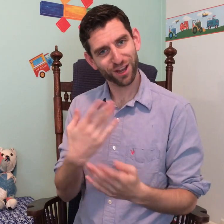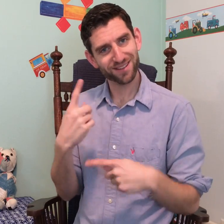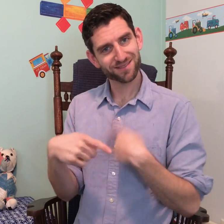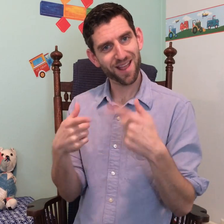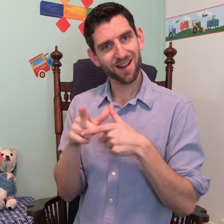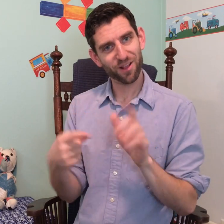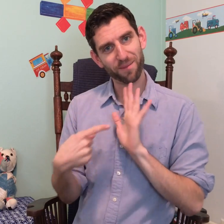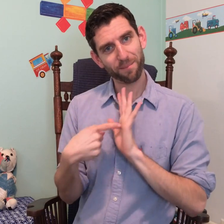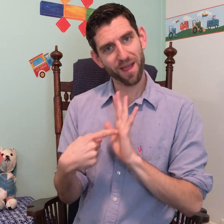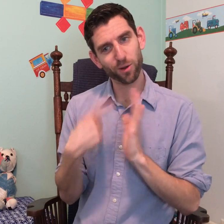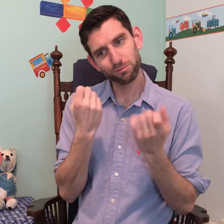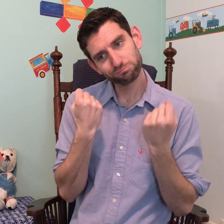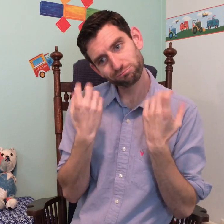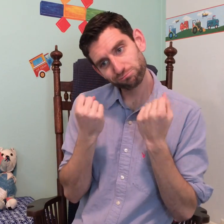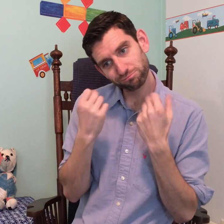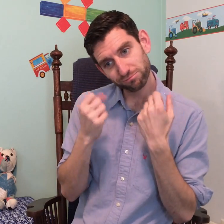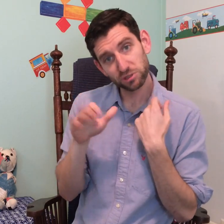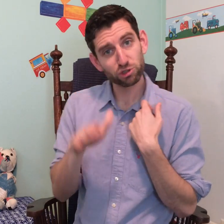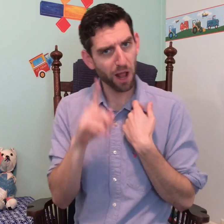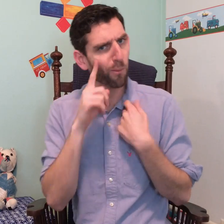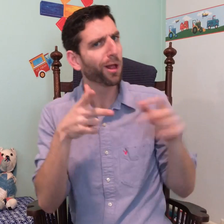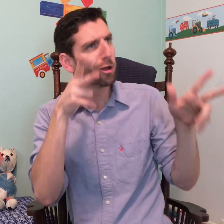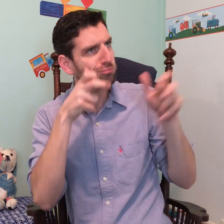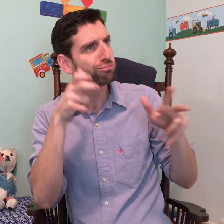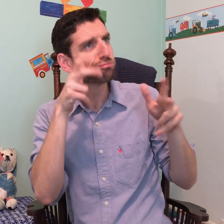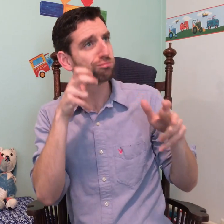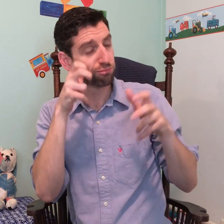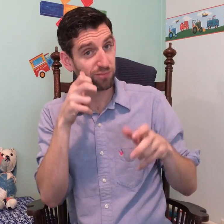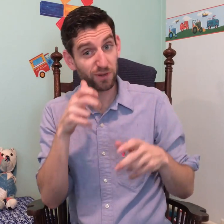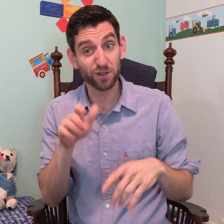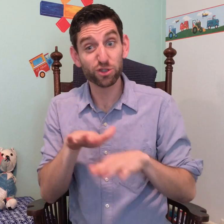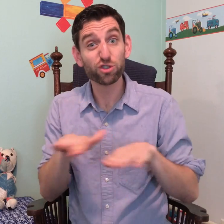to provide a good sign language model--sign often to your child and they will pick it up.